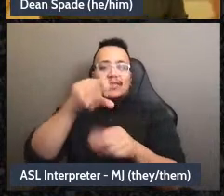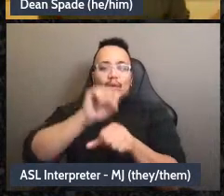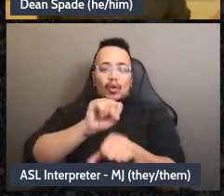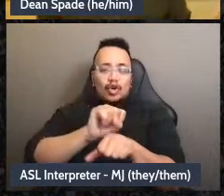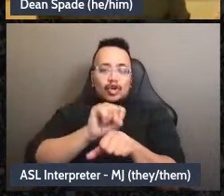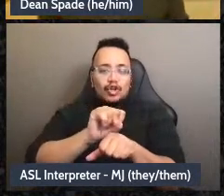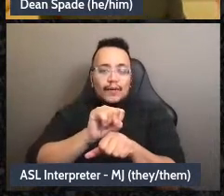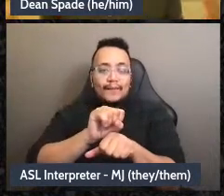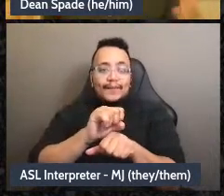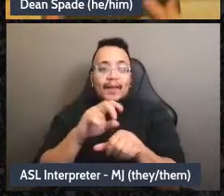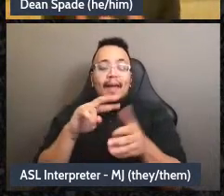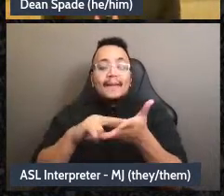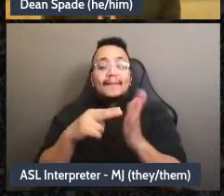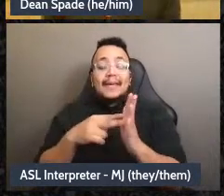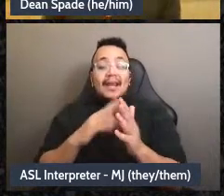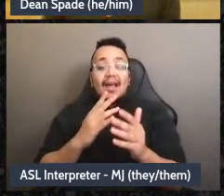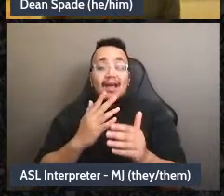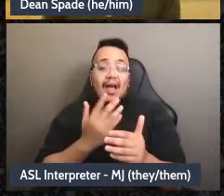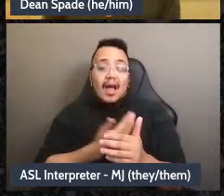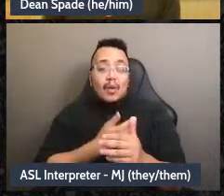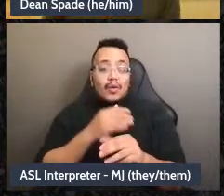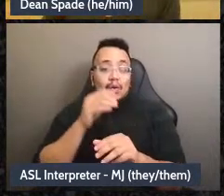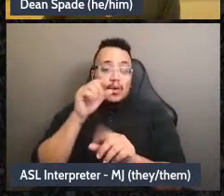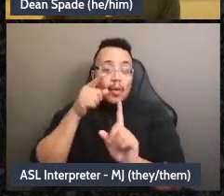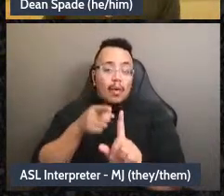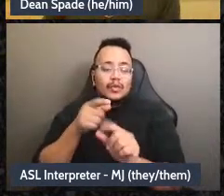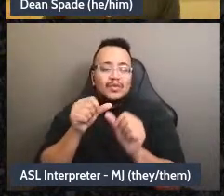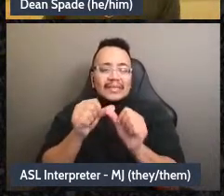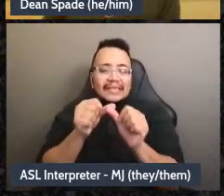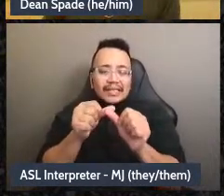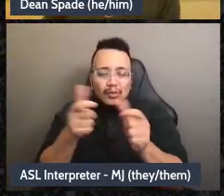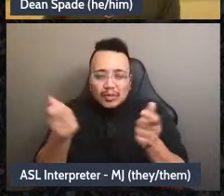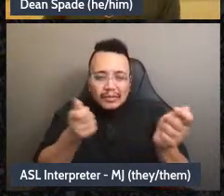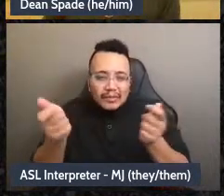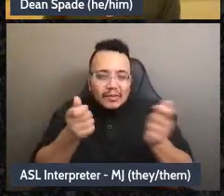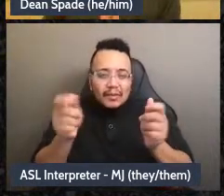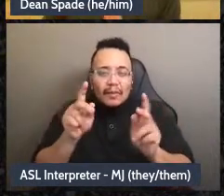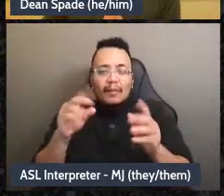keep bringing more people towards the center and towards decision making instead of having just